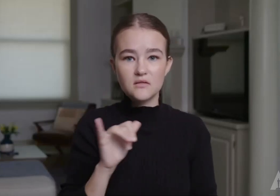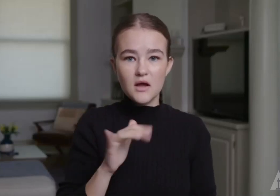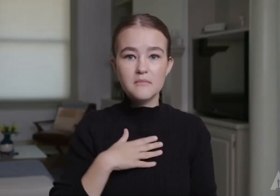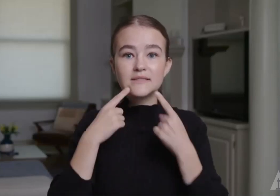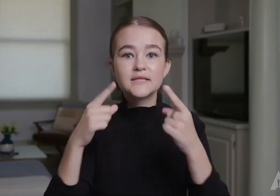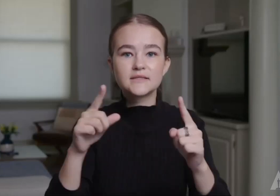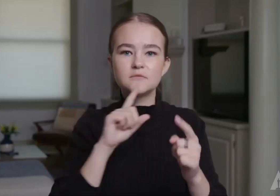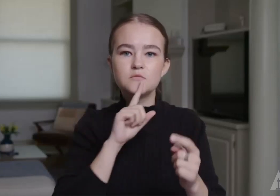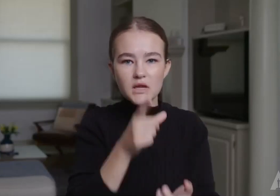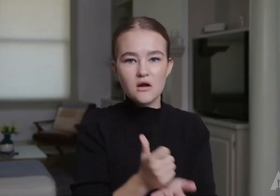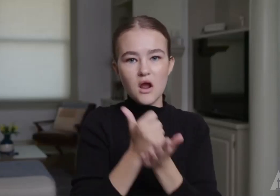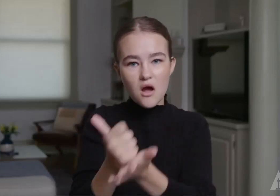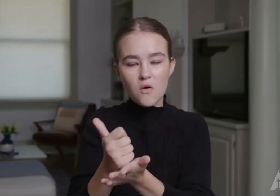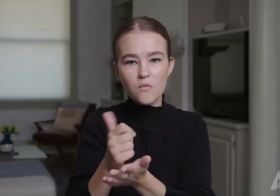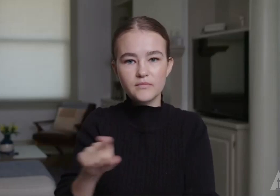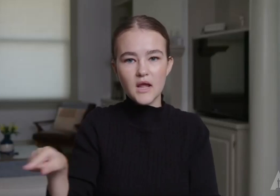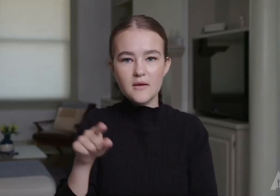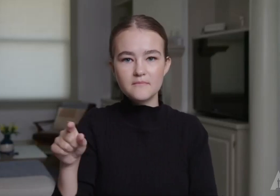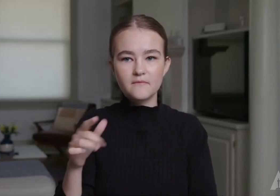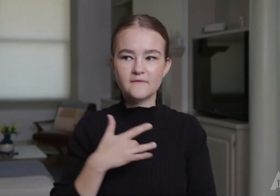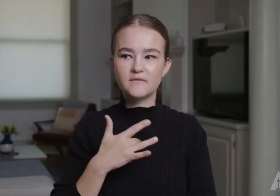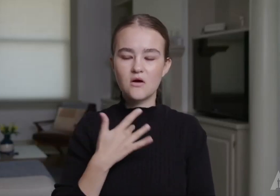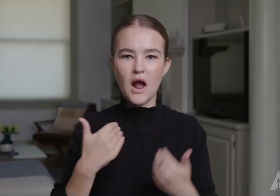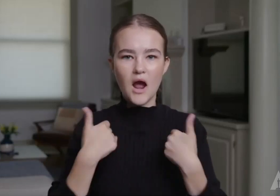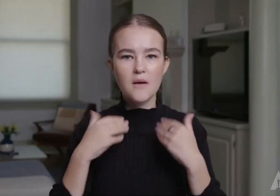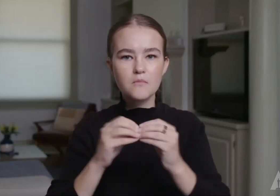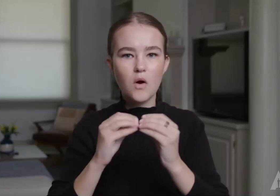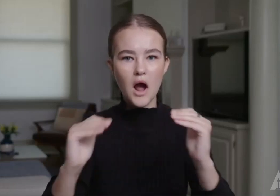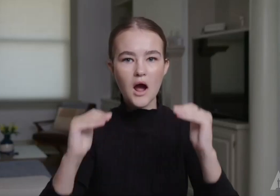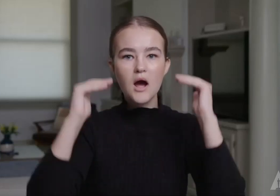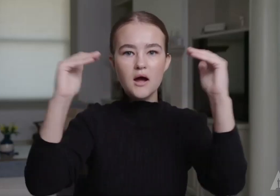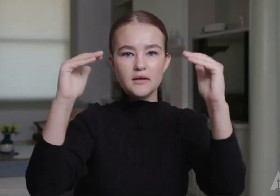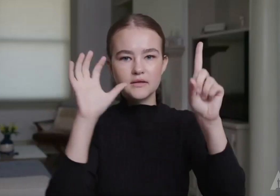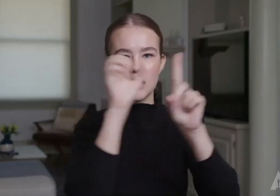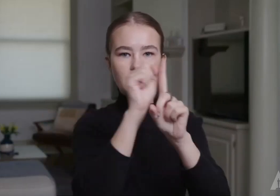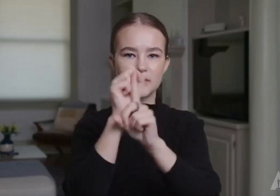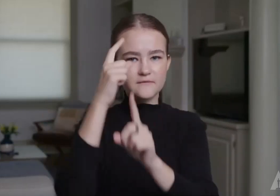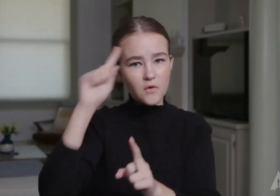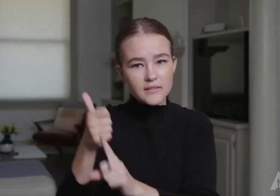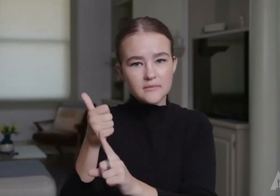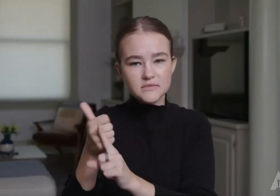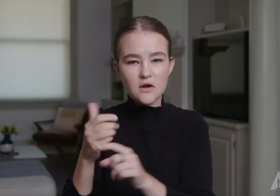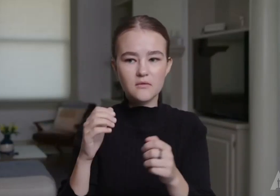I feel that the success I've had has helped them as well. They're setting their goals higher